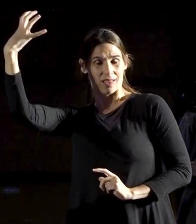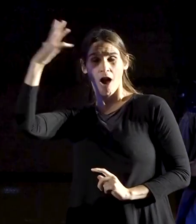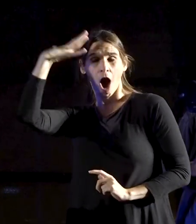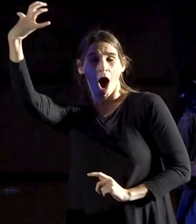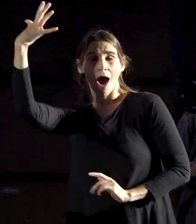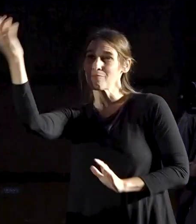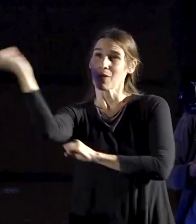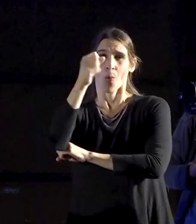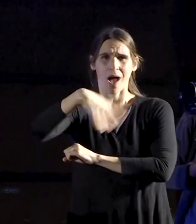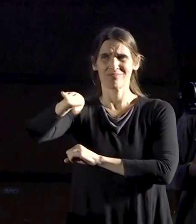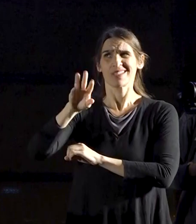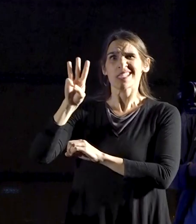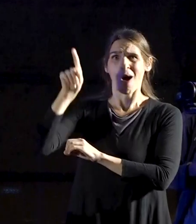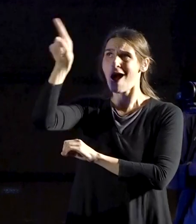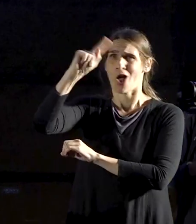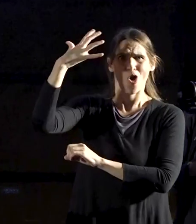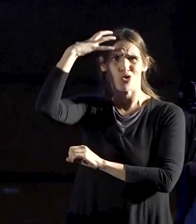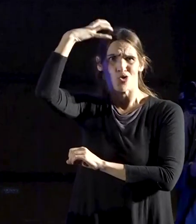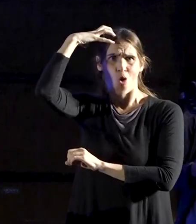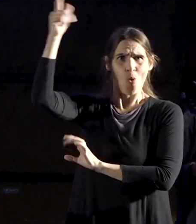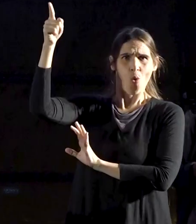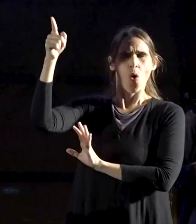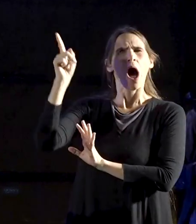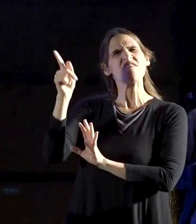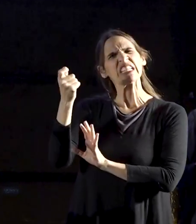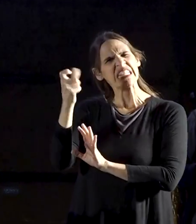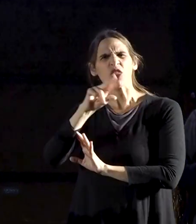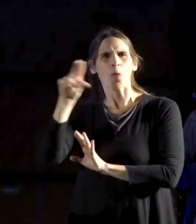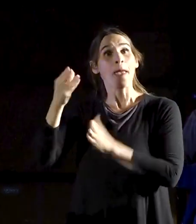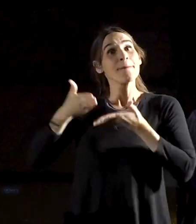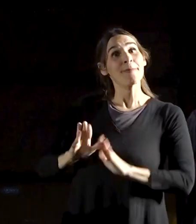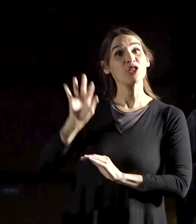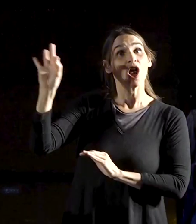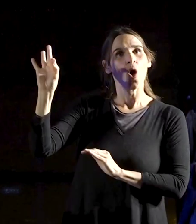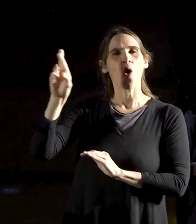Simcha, you are not Solomon – but you do resemble Solomon's son, Rehoboam.